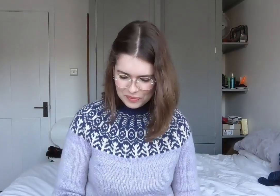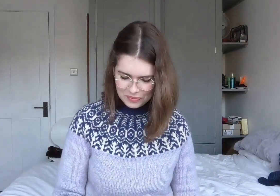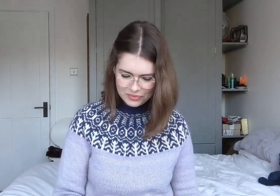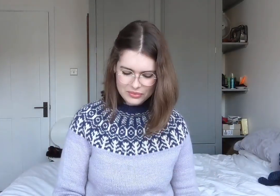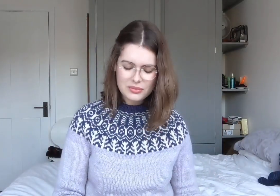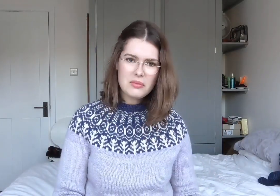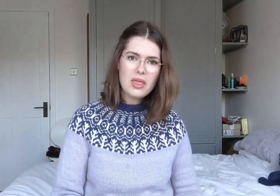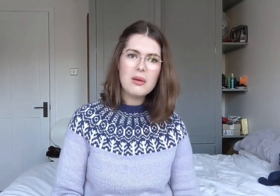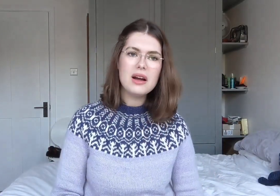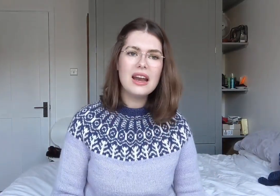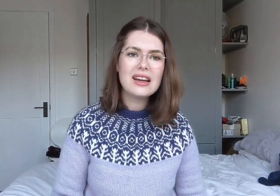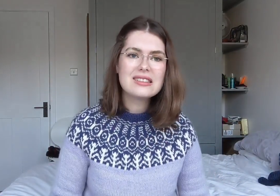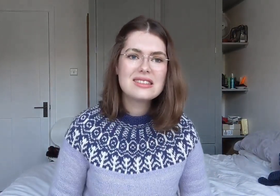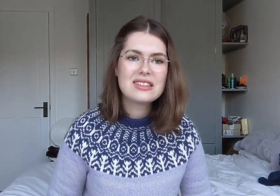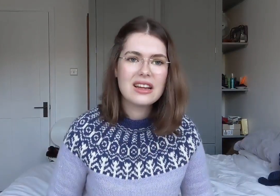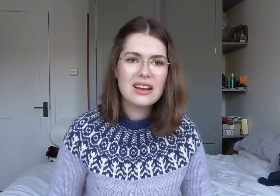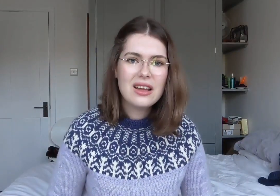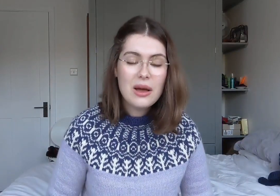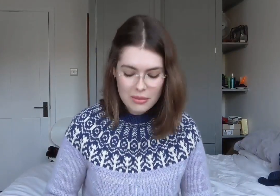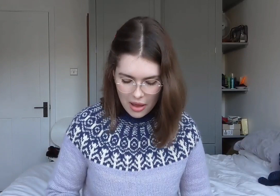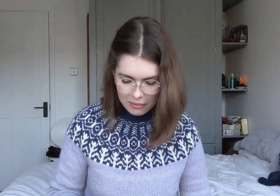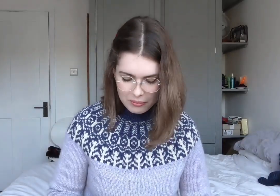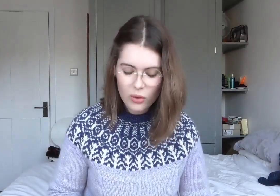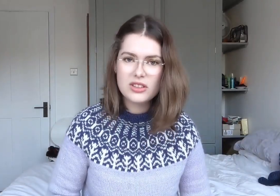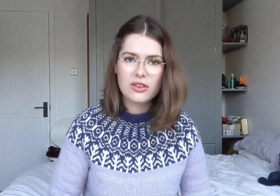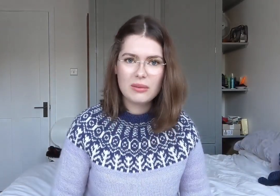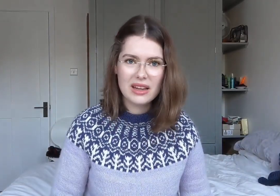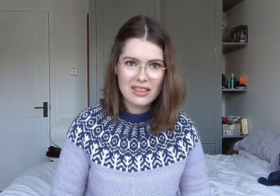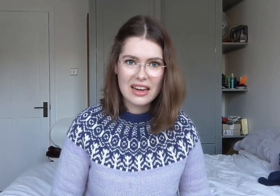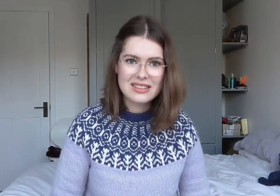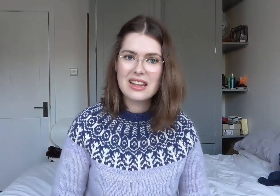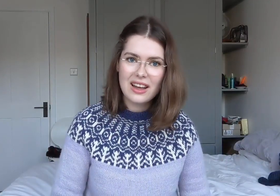My next point on my list is